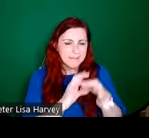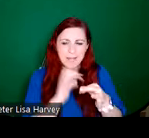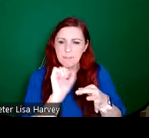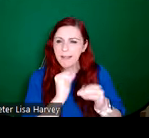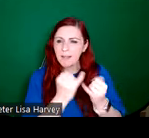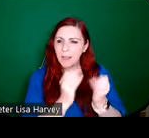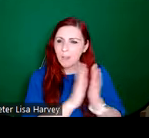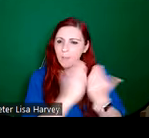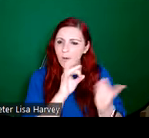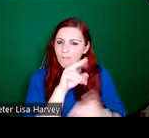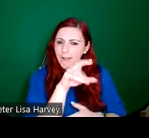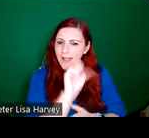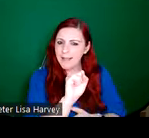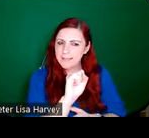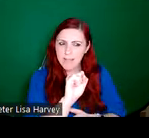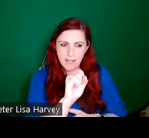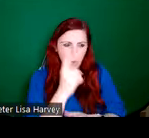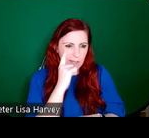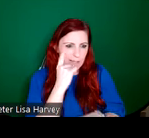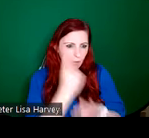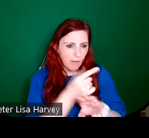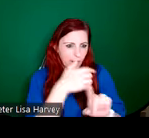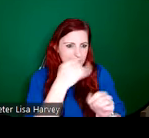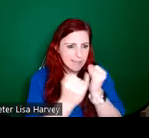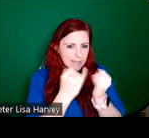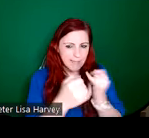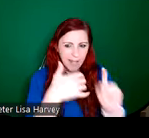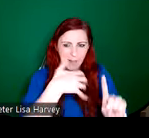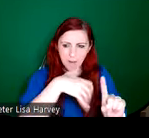these details in the background of their designs, as you can see with here with